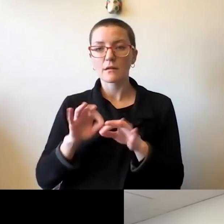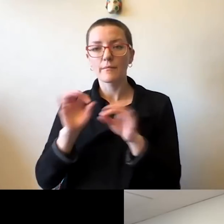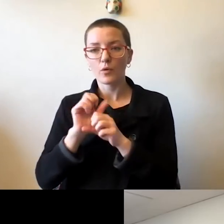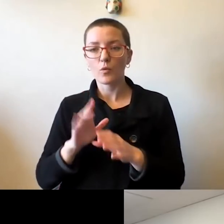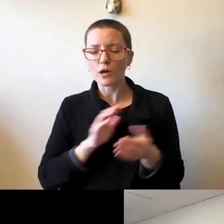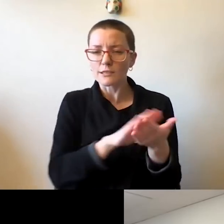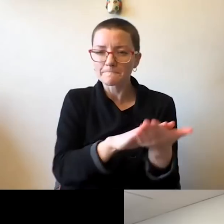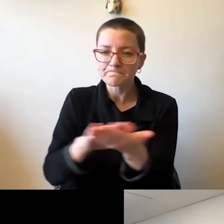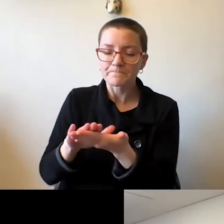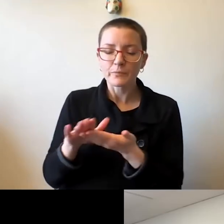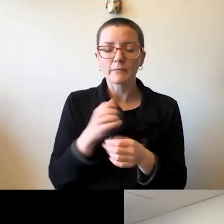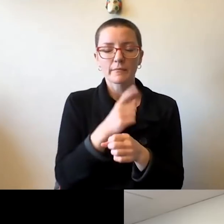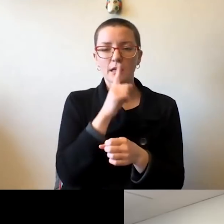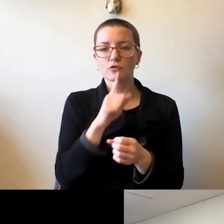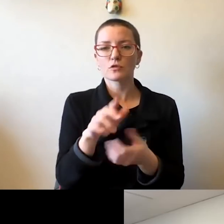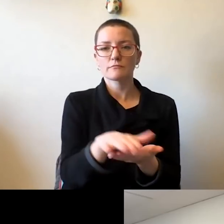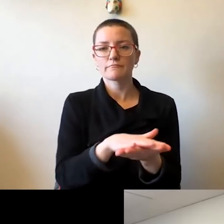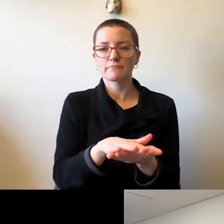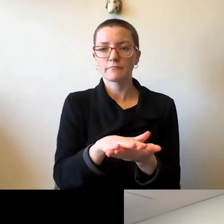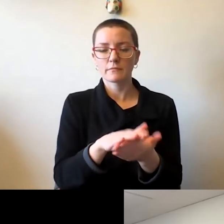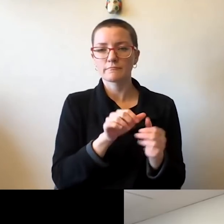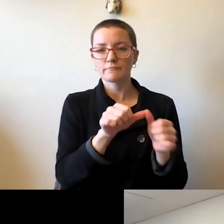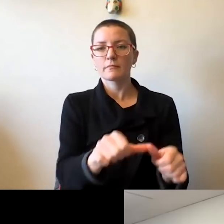And we are very, very proud of what they've been able to do.